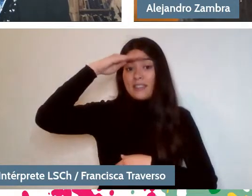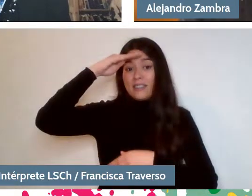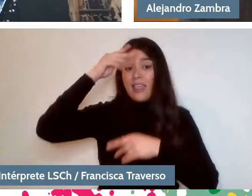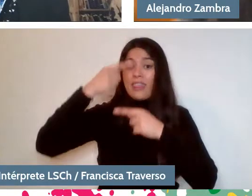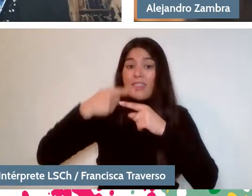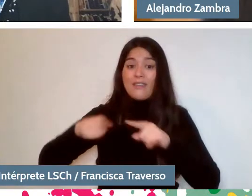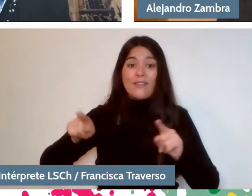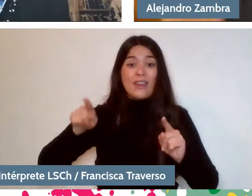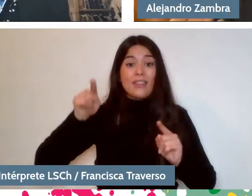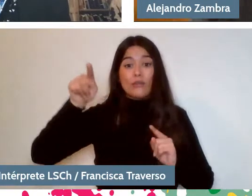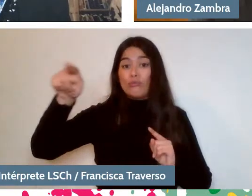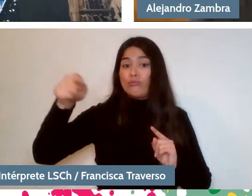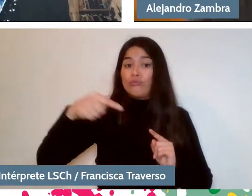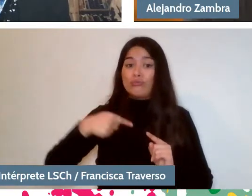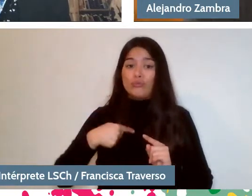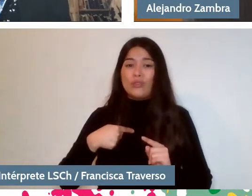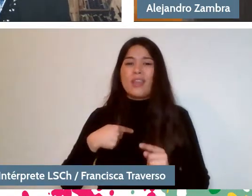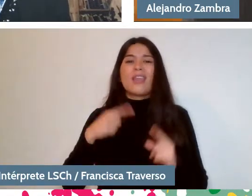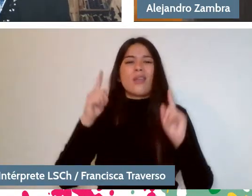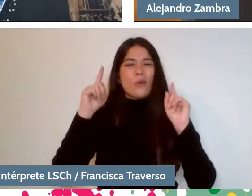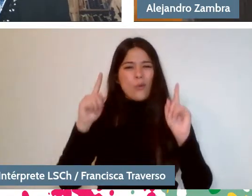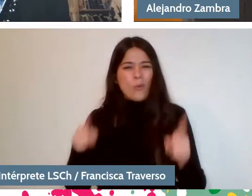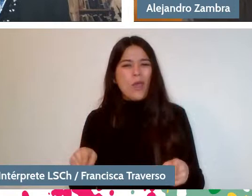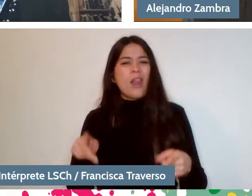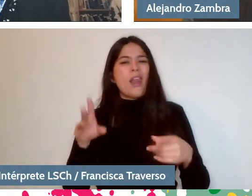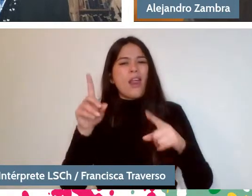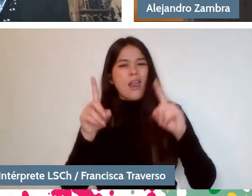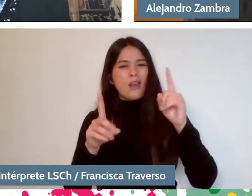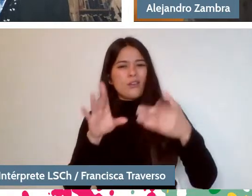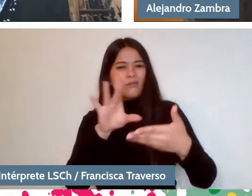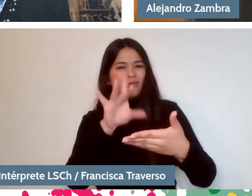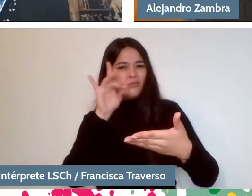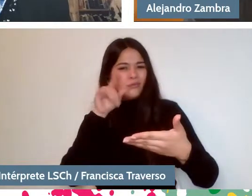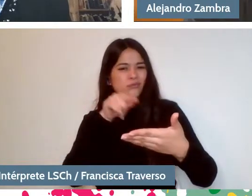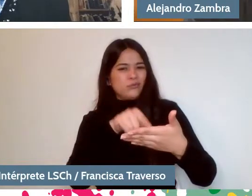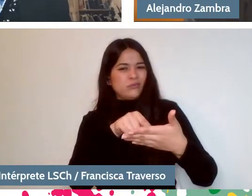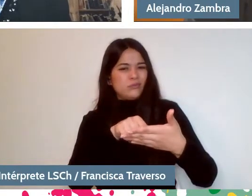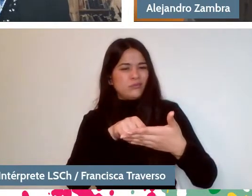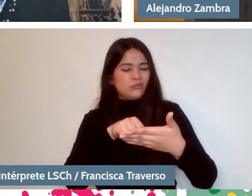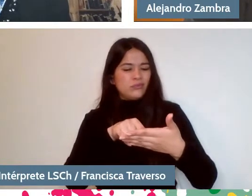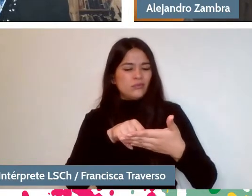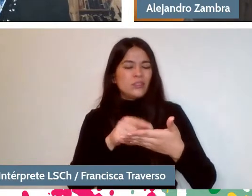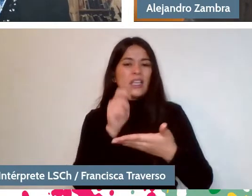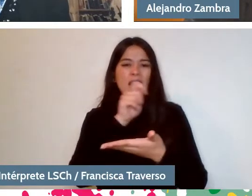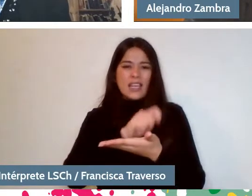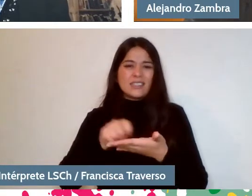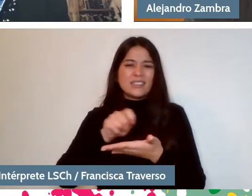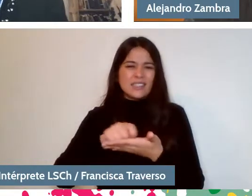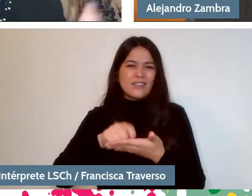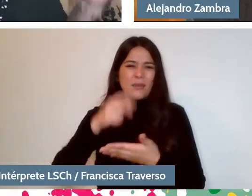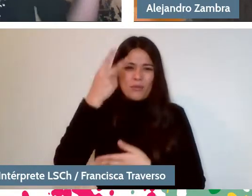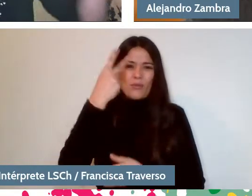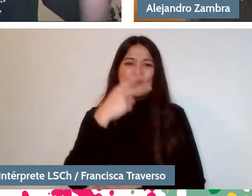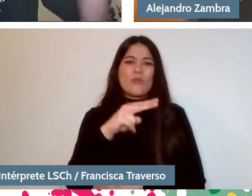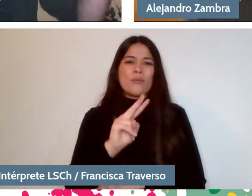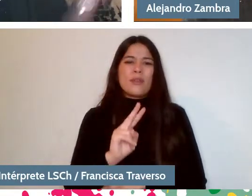you recognize something which is the same and it calls you to write your own novel. And for that... -Sorry, I'm talking a lot,